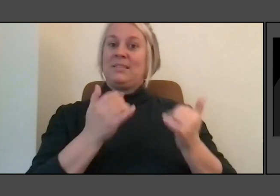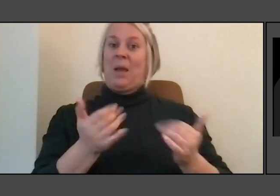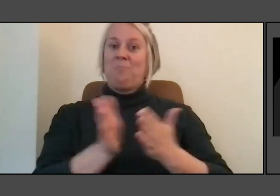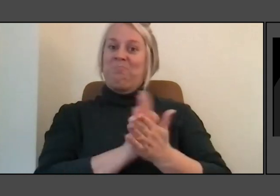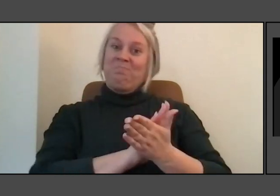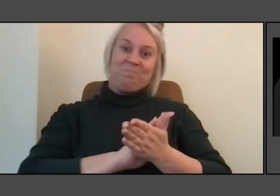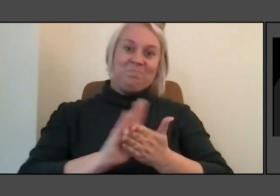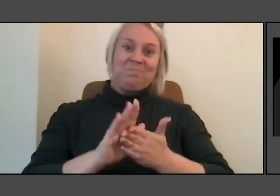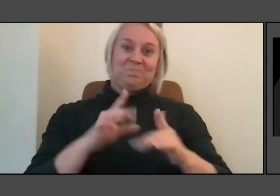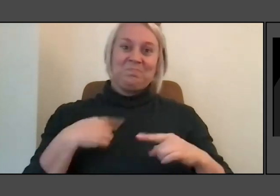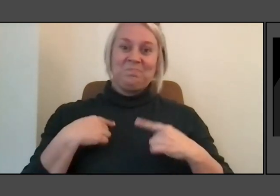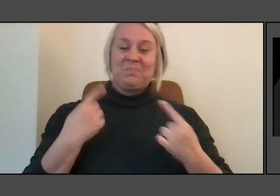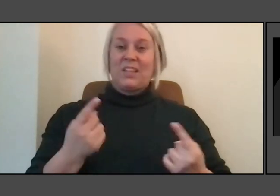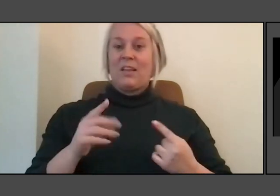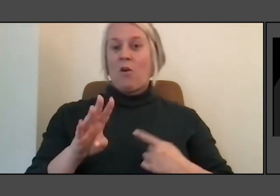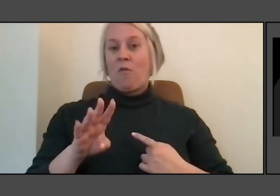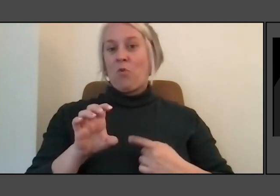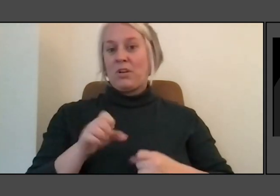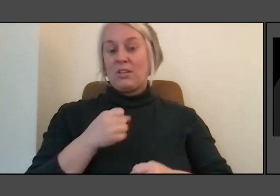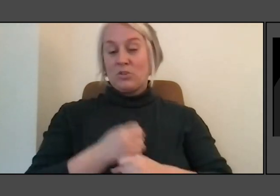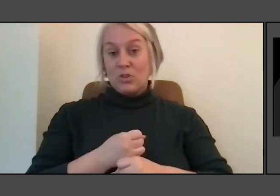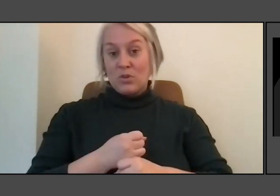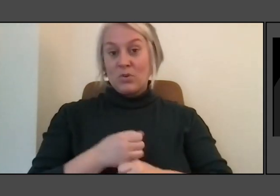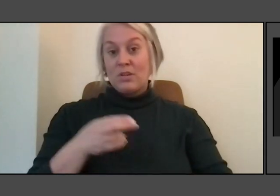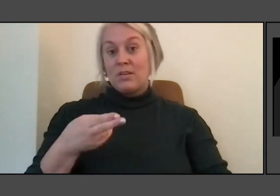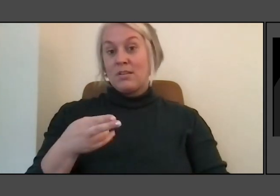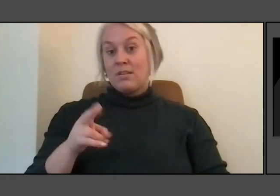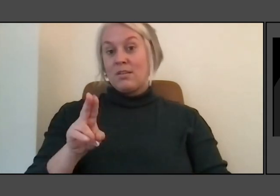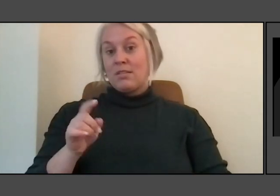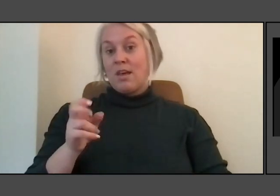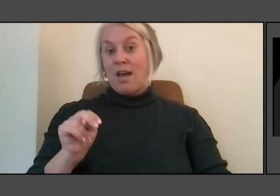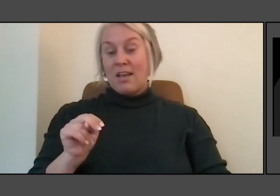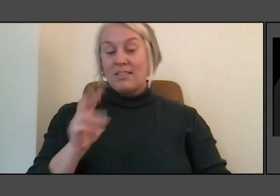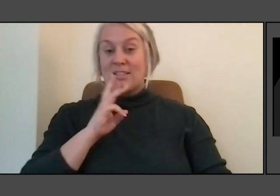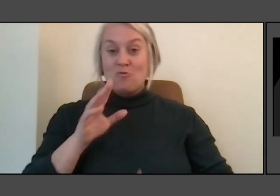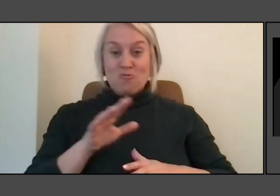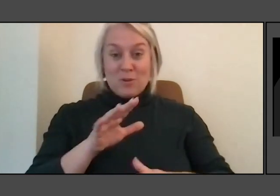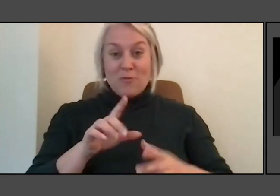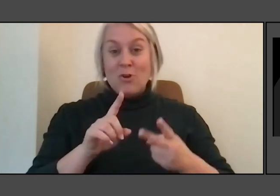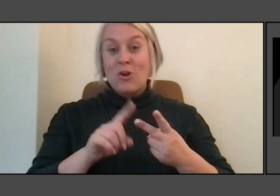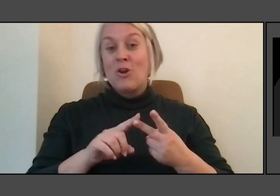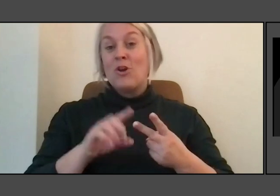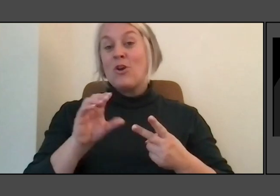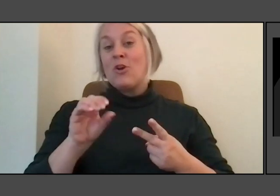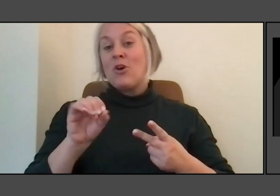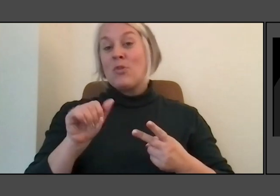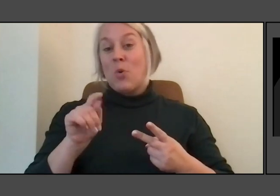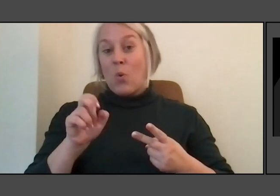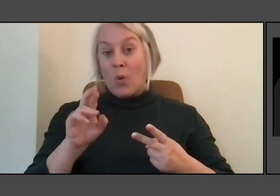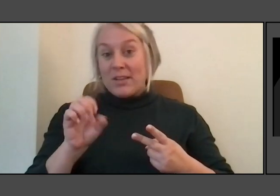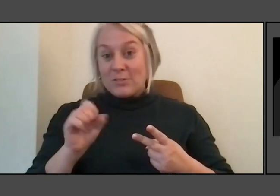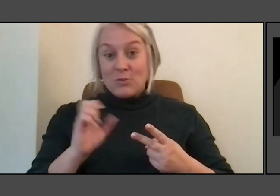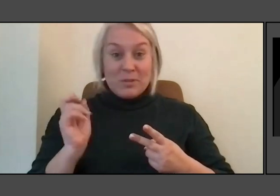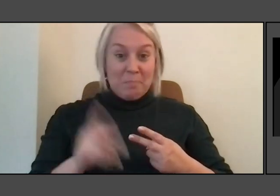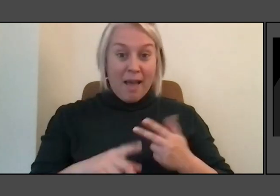the Hudson River, the oysters are coming back, the seals. So what we try to emphasize with these in-depth timelines of species,